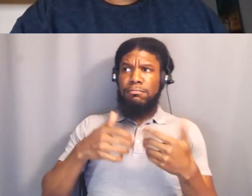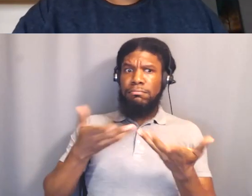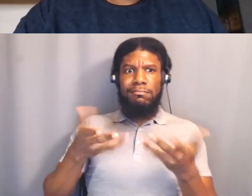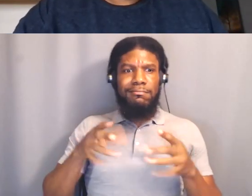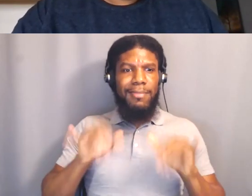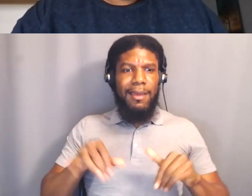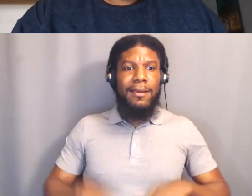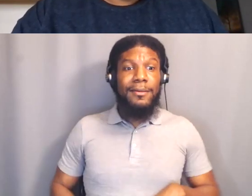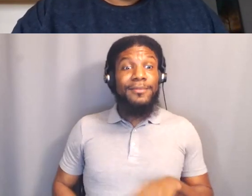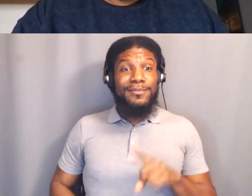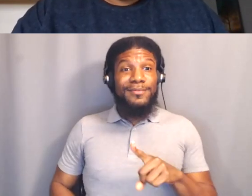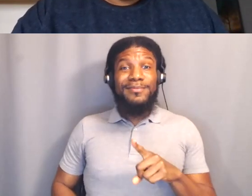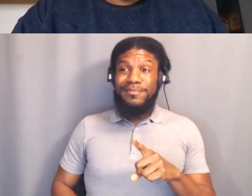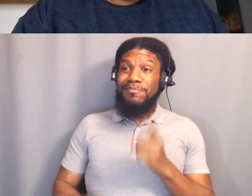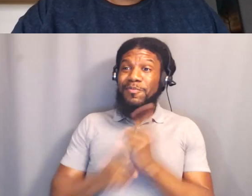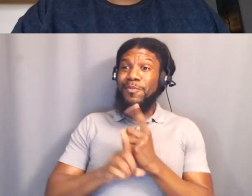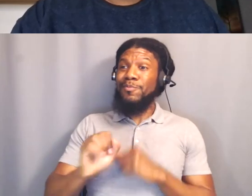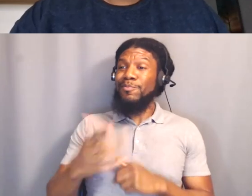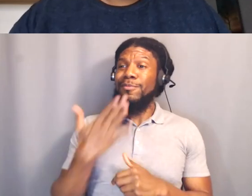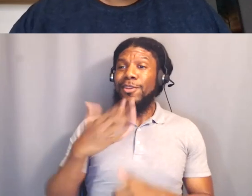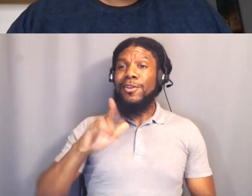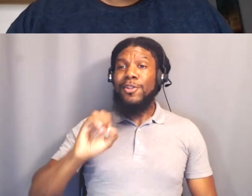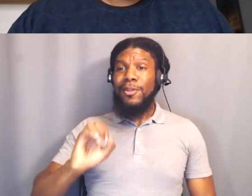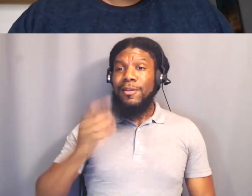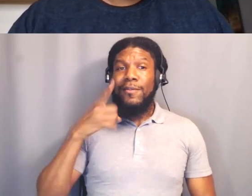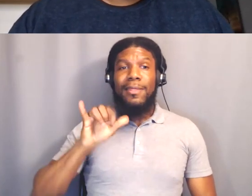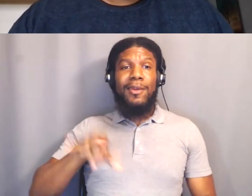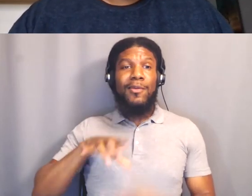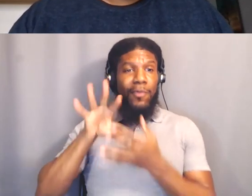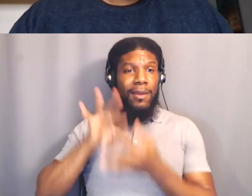And we're gonna.. Actually, maybe we'll pick up on that a little bit